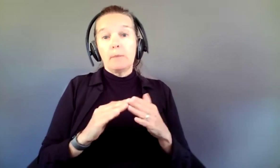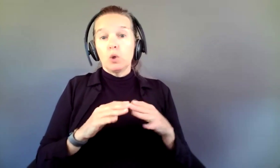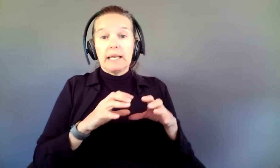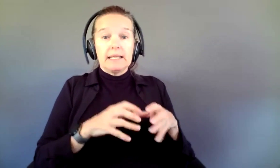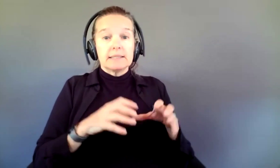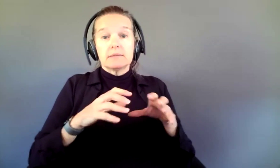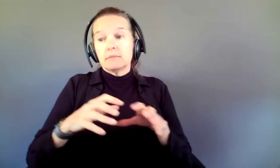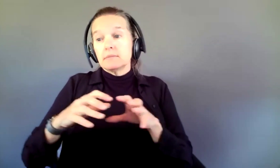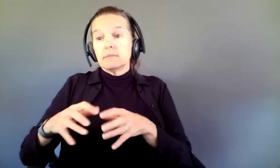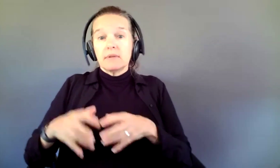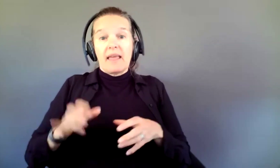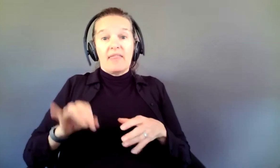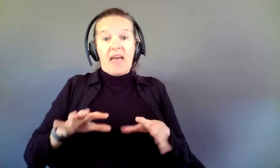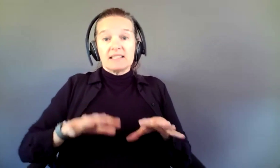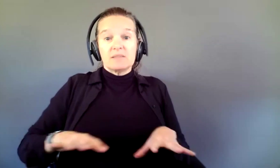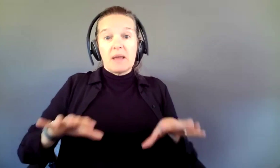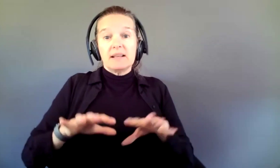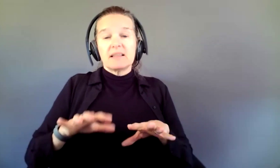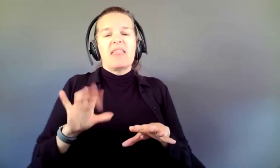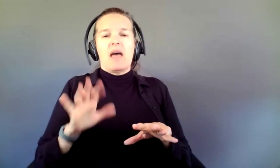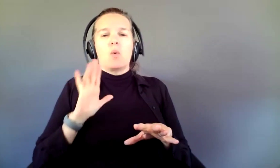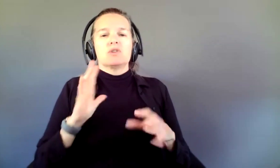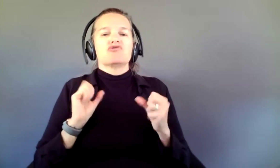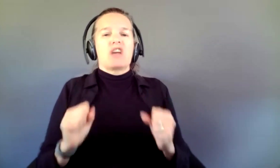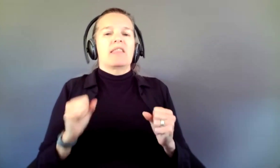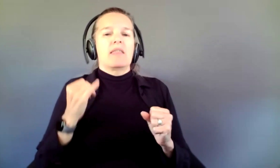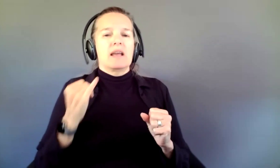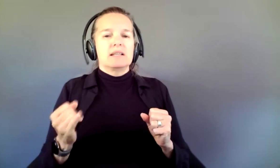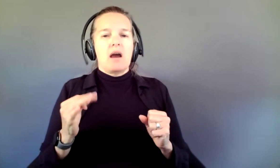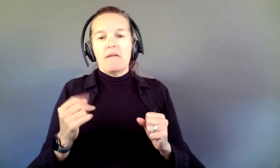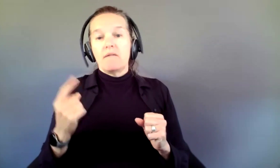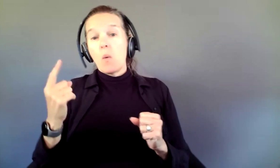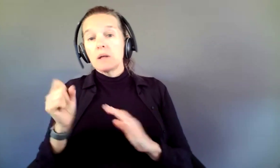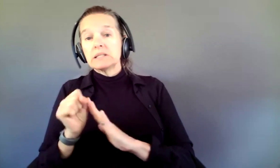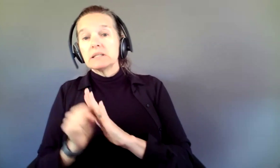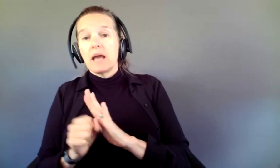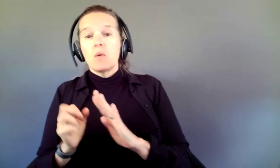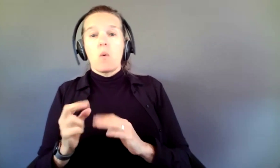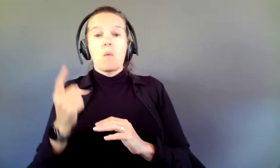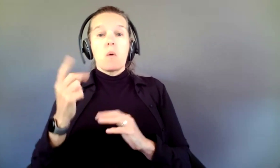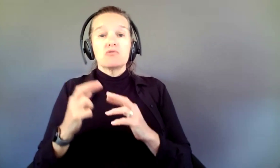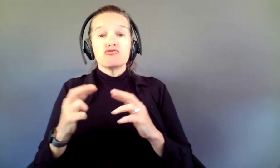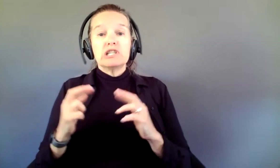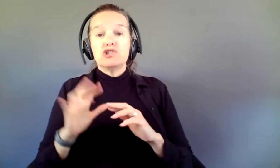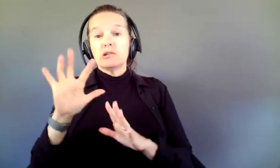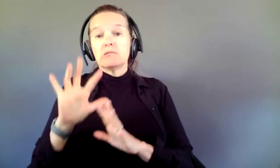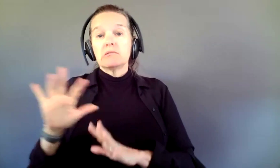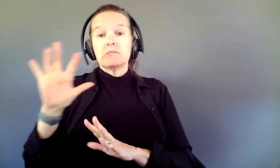would help strengthen the idea of a single state or even single region as being a viable tour. The